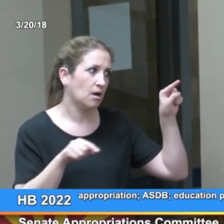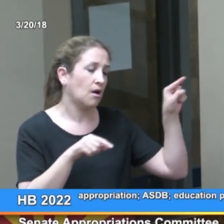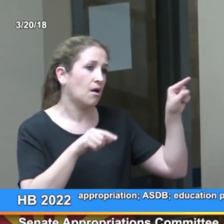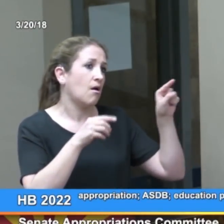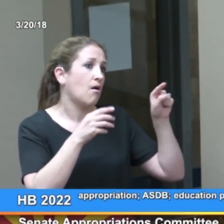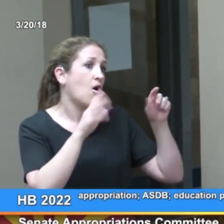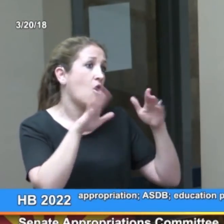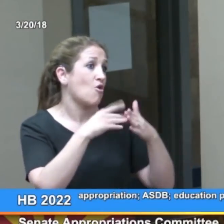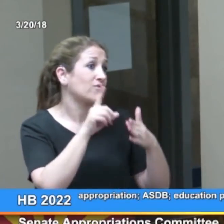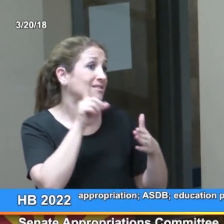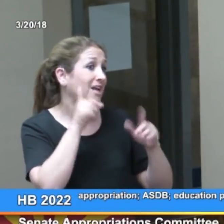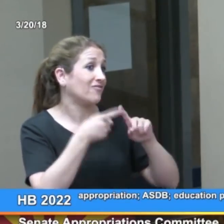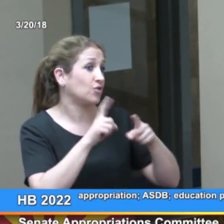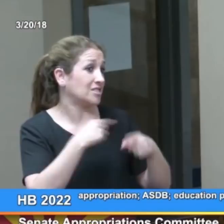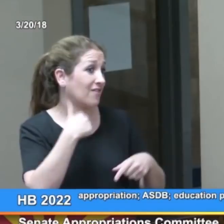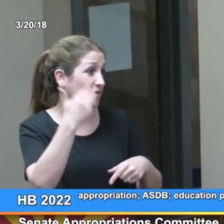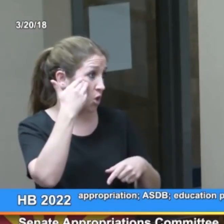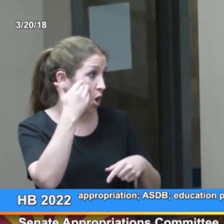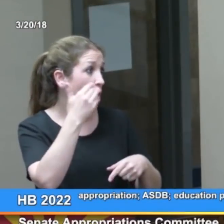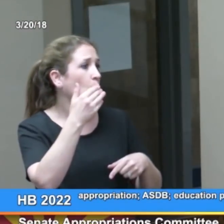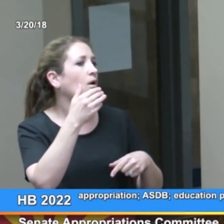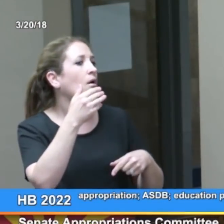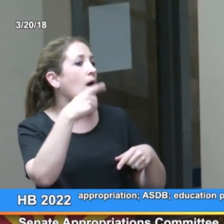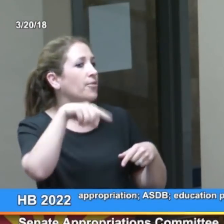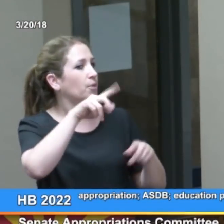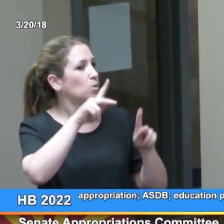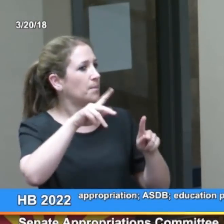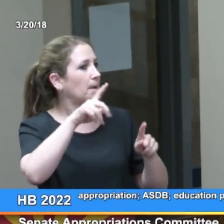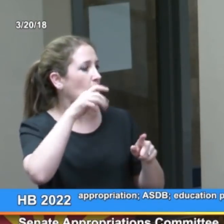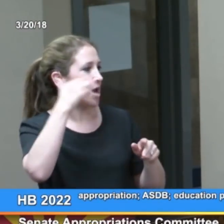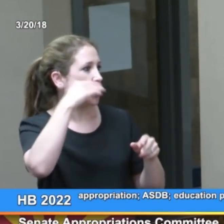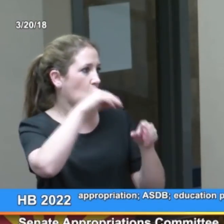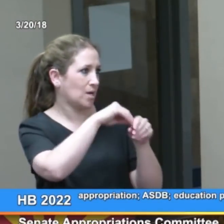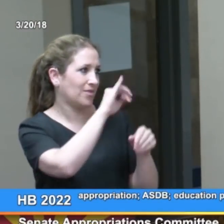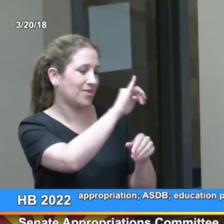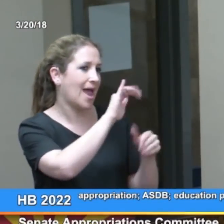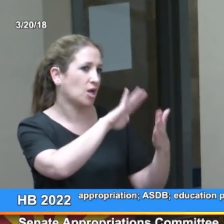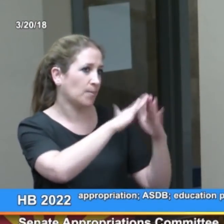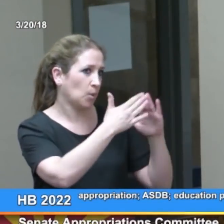Very significant disparities between the two programs. I have many deaf friends and those that